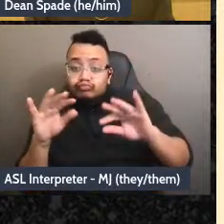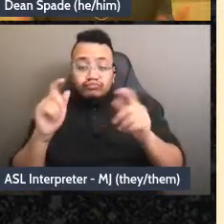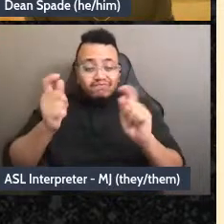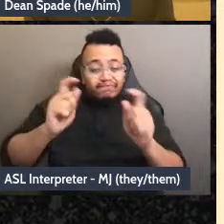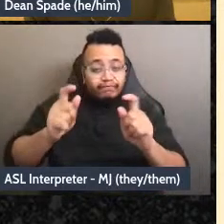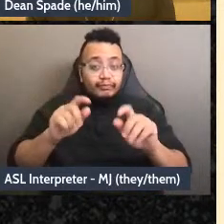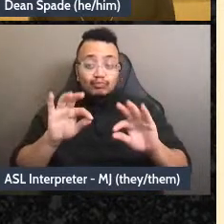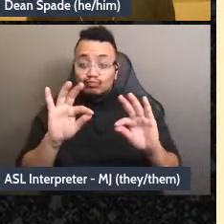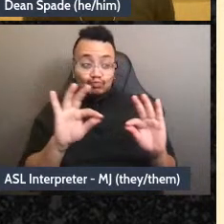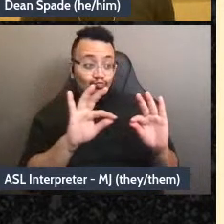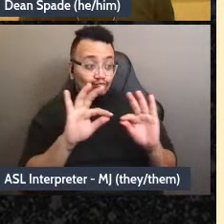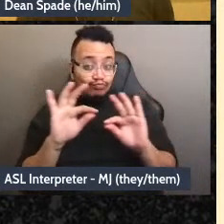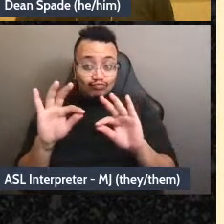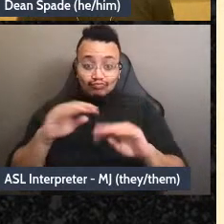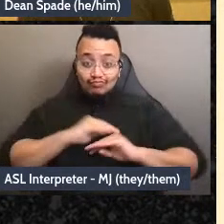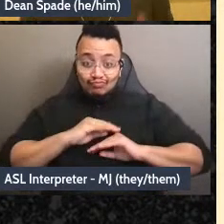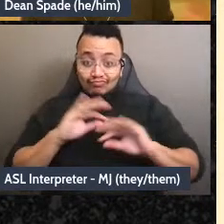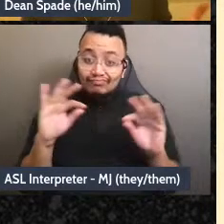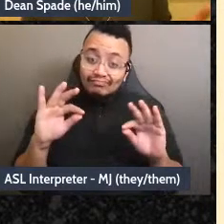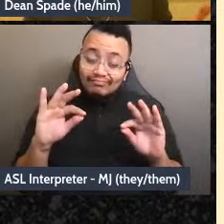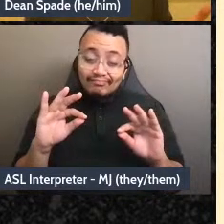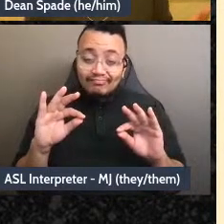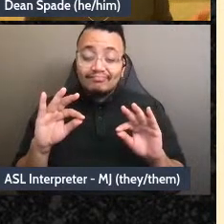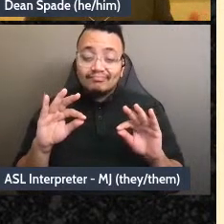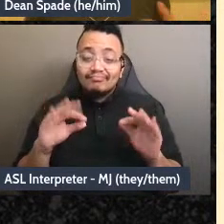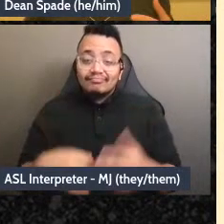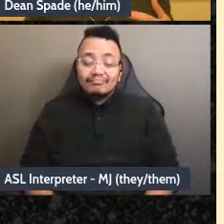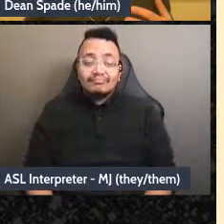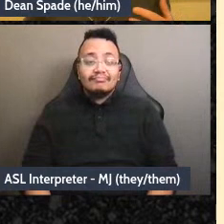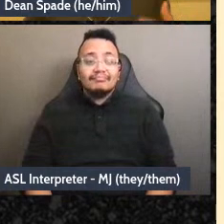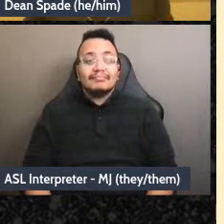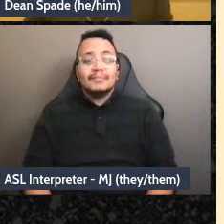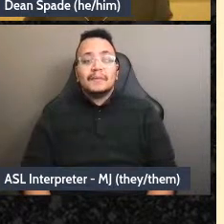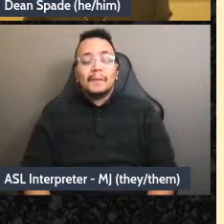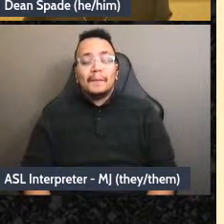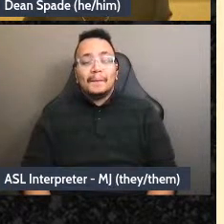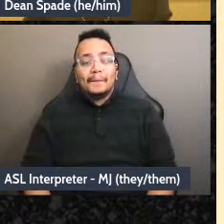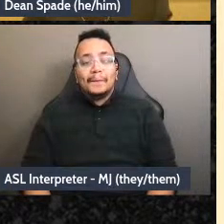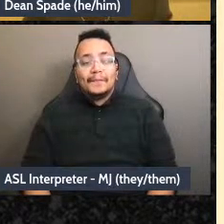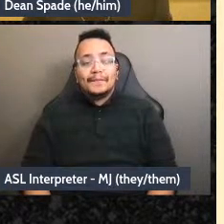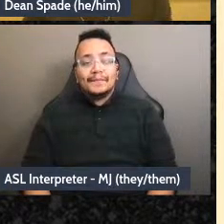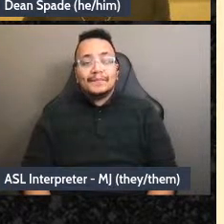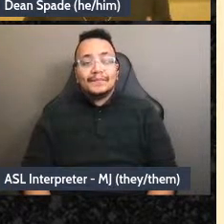we go, you know, and then at any point when we've made a decision that way